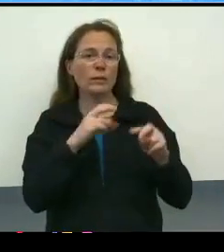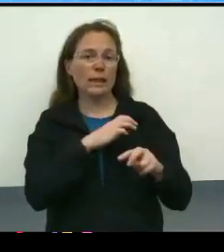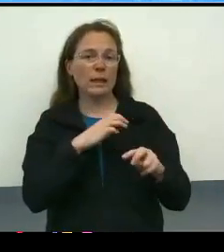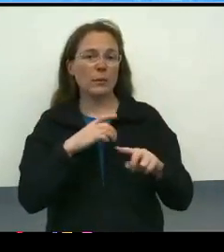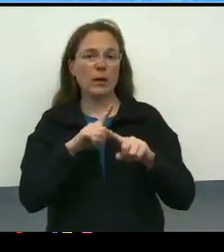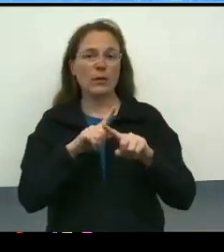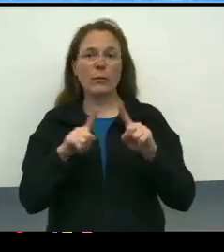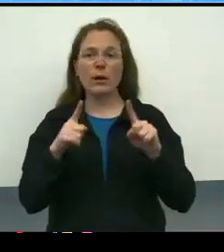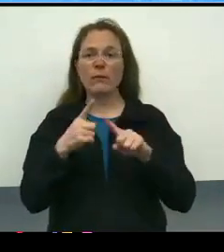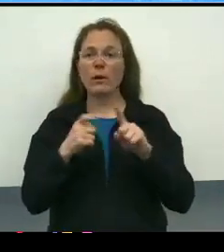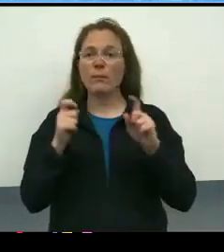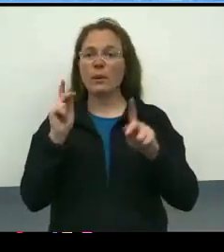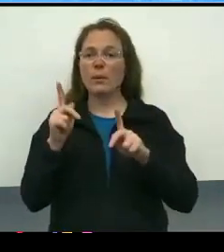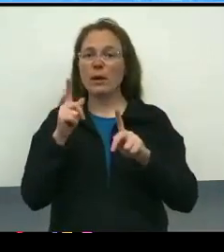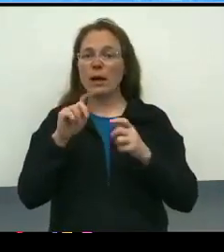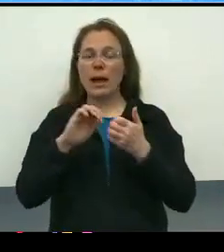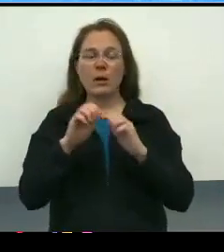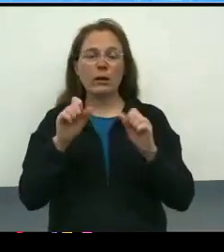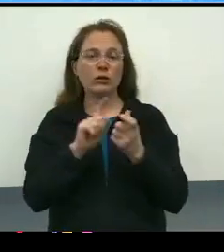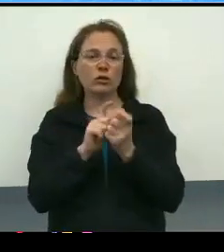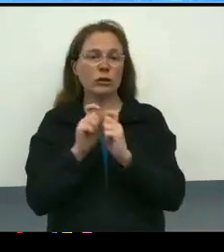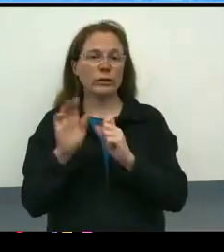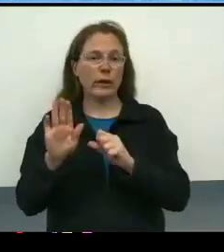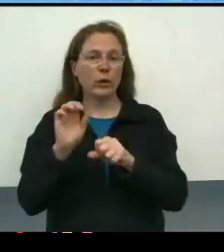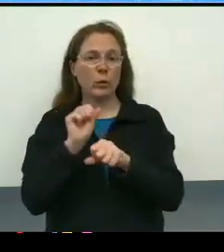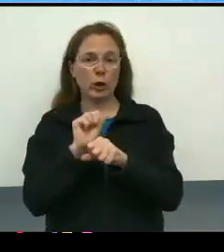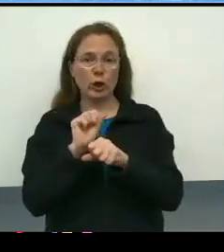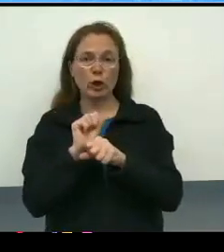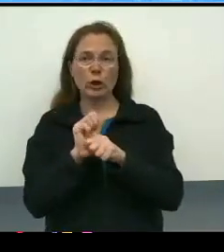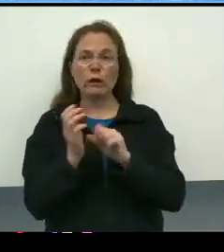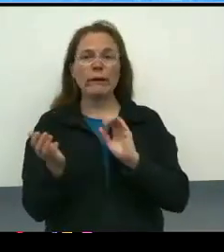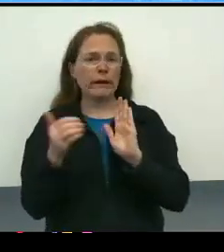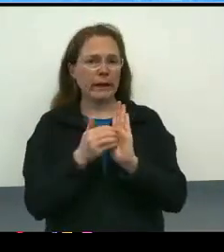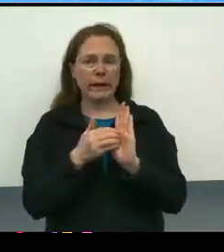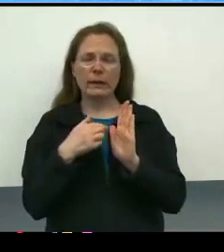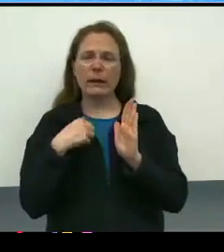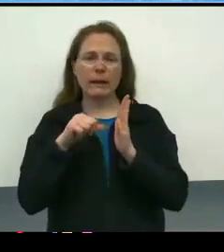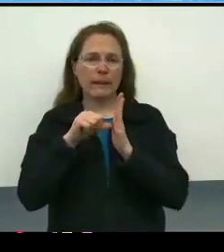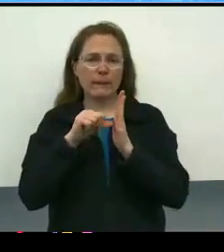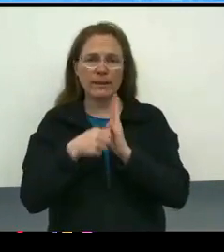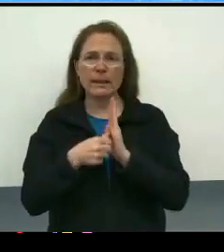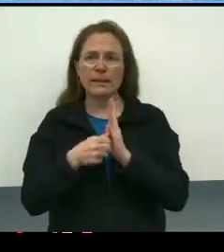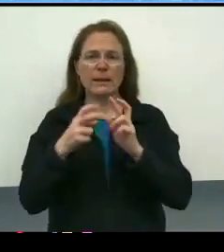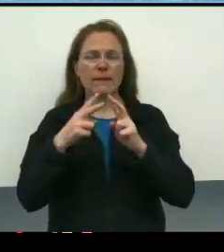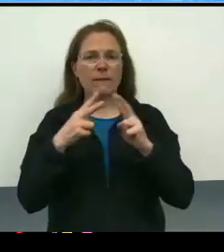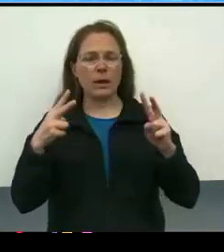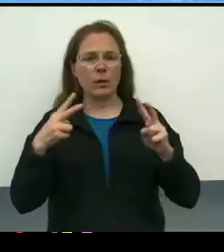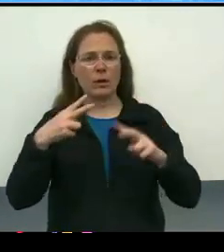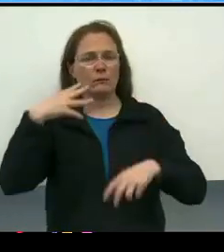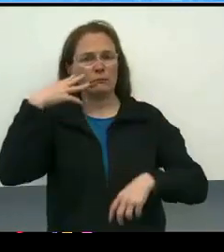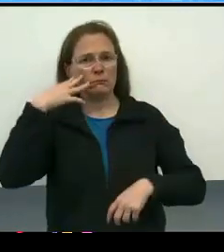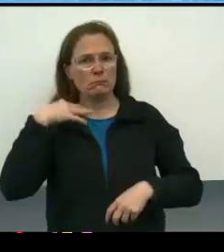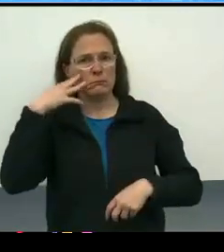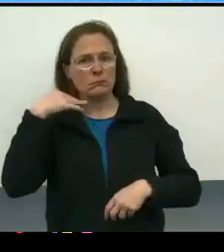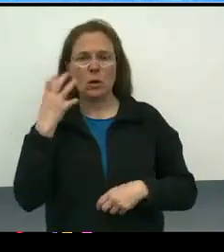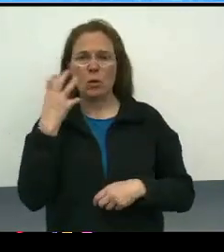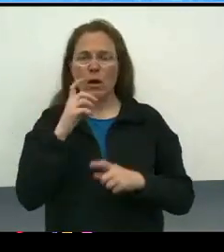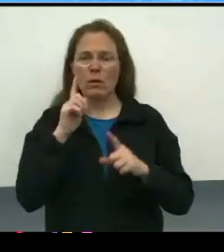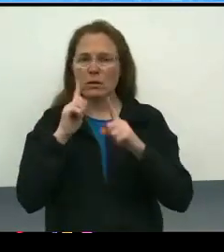about how the work could be different or change. Again, it's been a really rich experience to talk to lots of folks